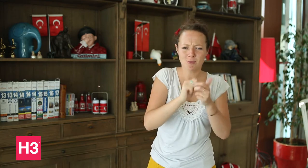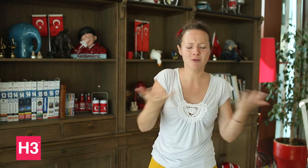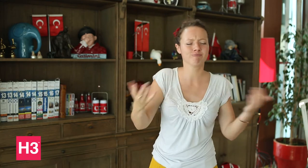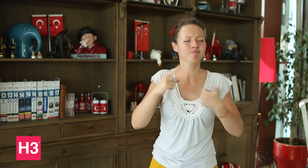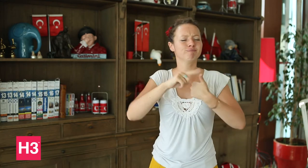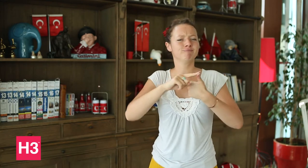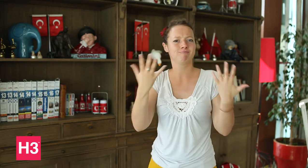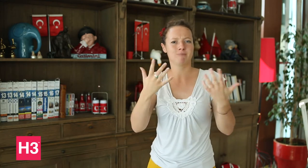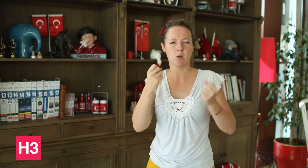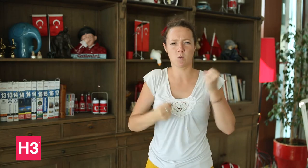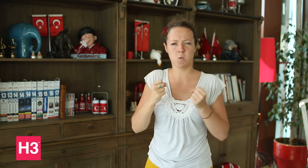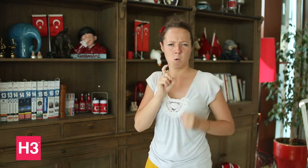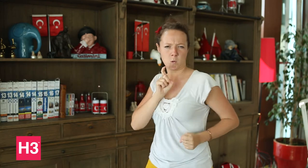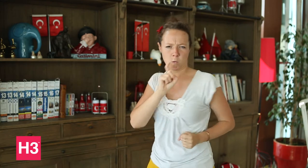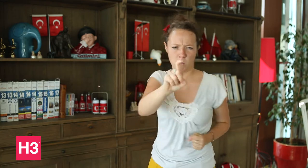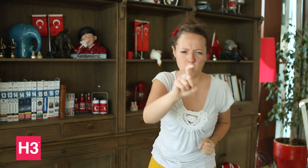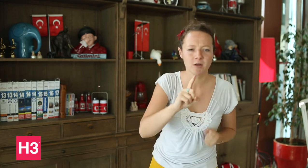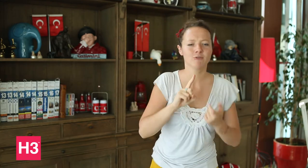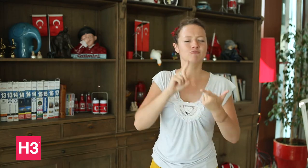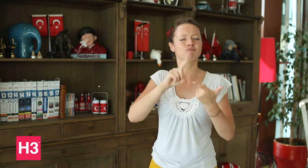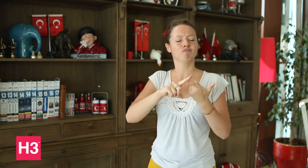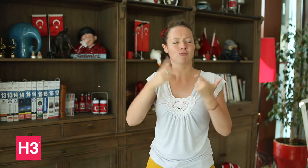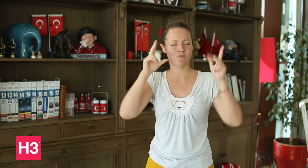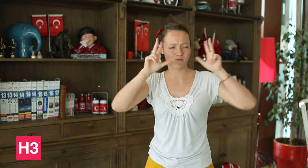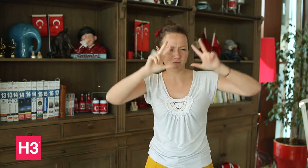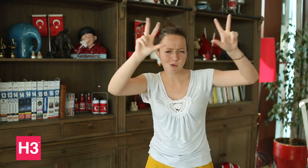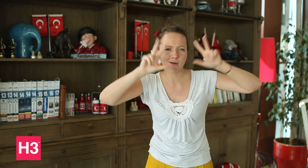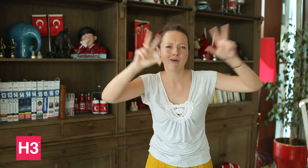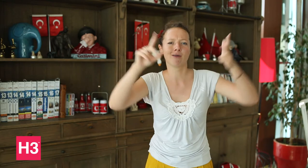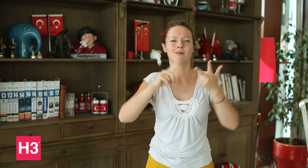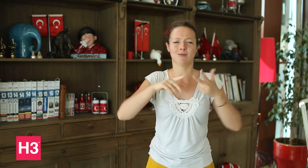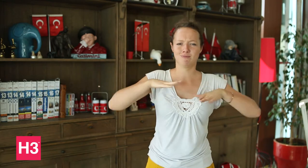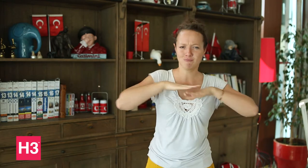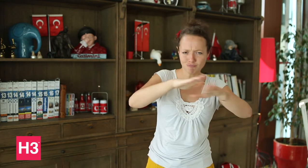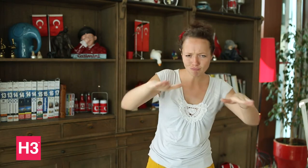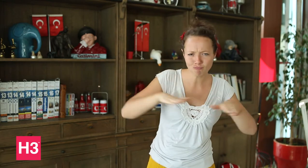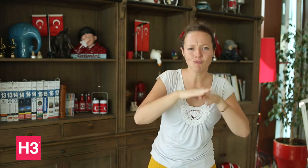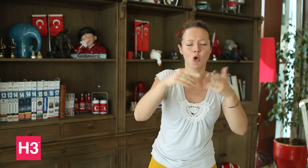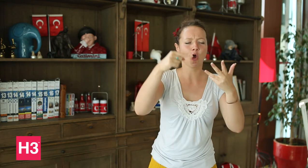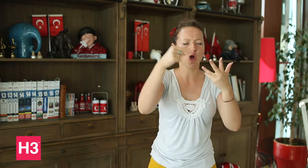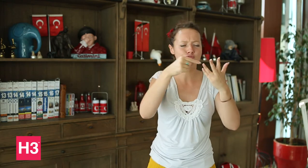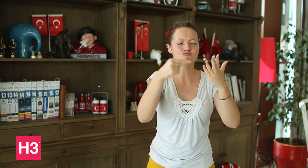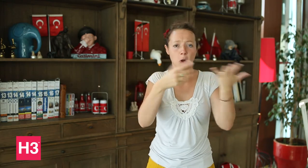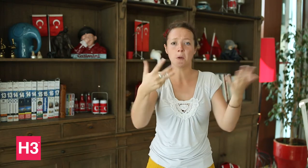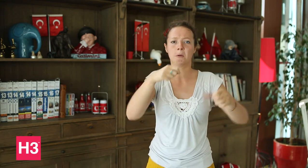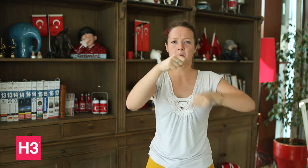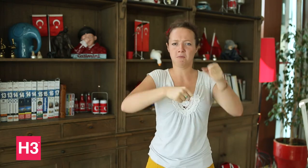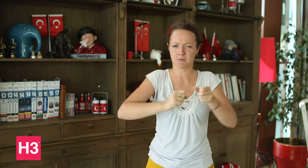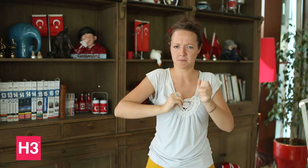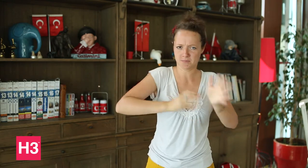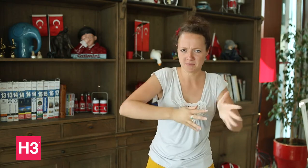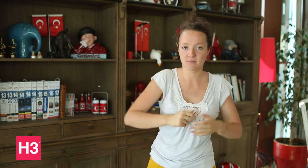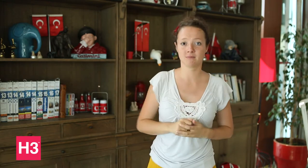Volleyball, track, and swimming, along with a few other sports like cycling.